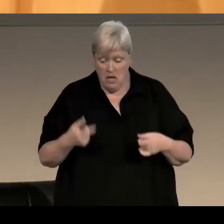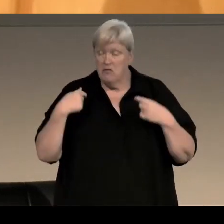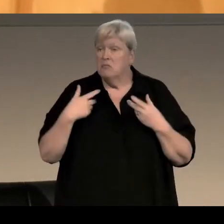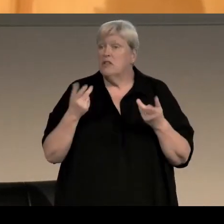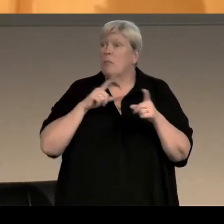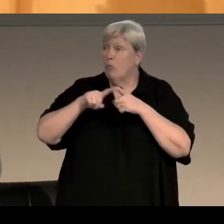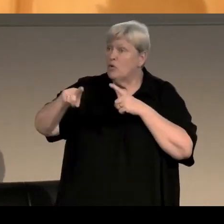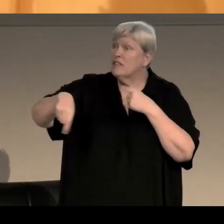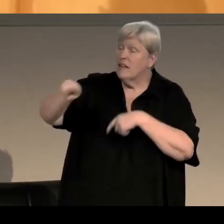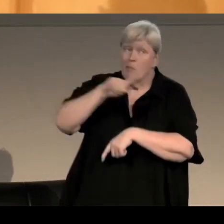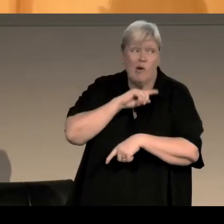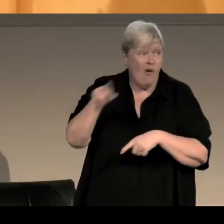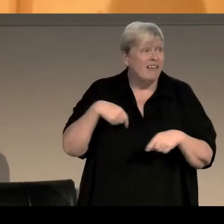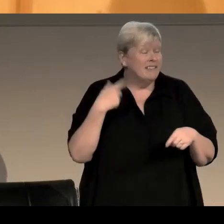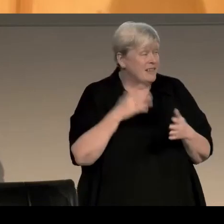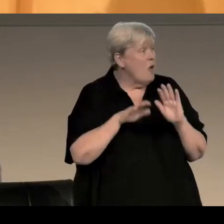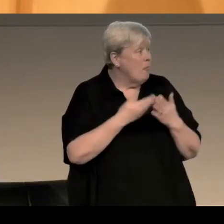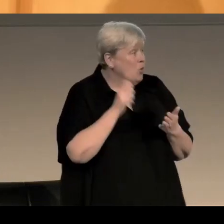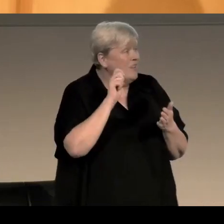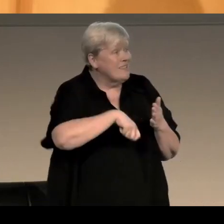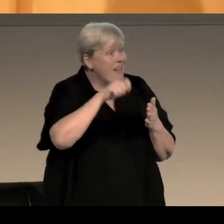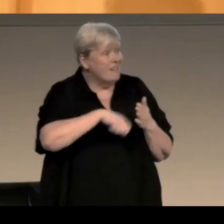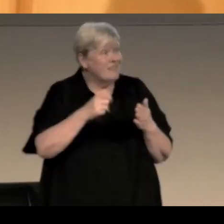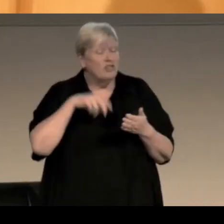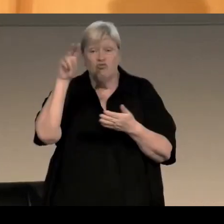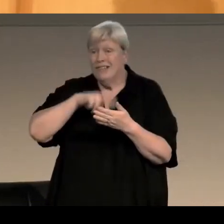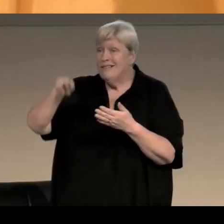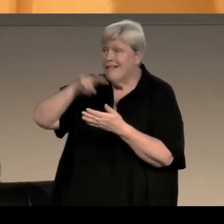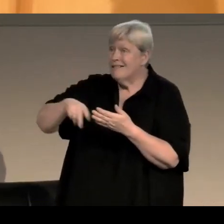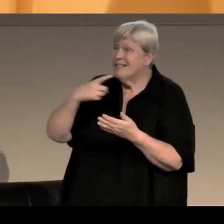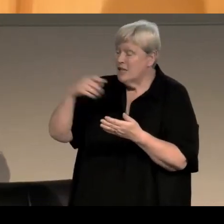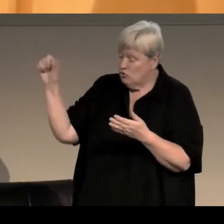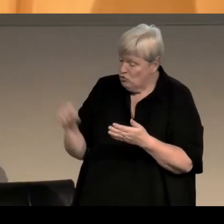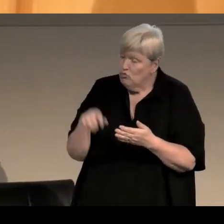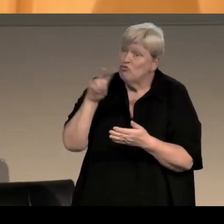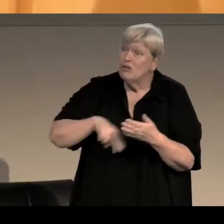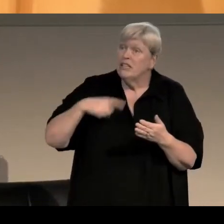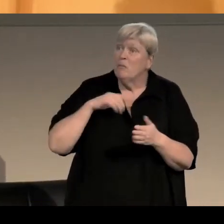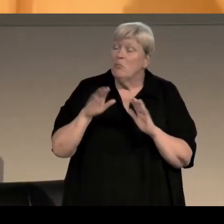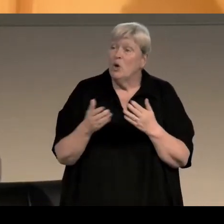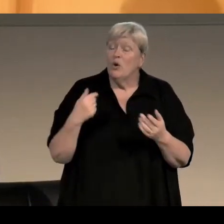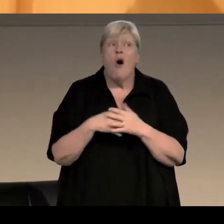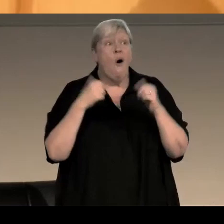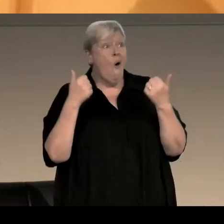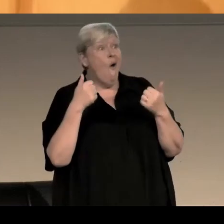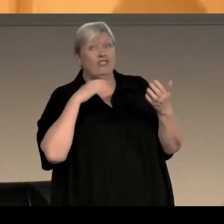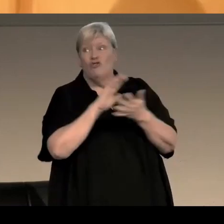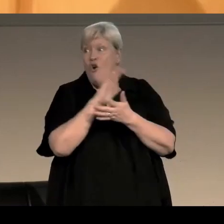mostly because of booksellers and readers using word of mouth to say "you should read this book" "I've just read this great book I really enjoyed it"